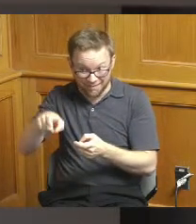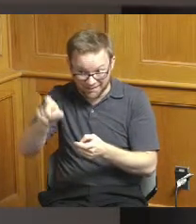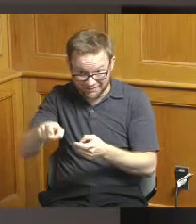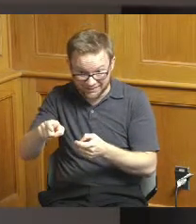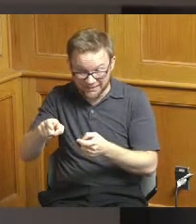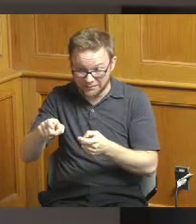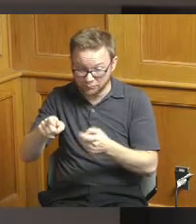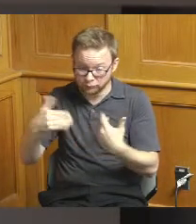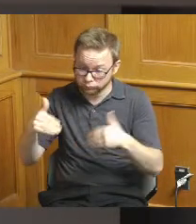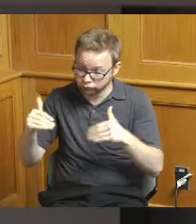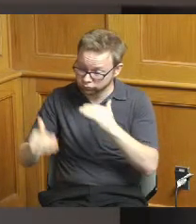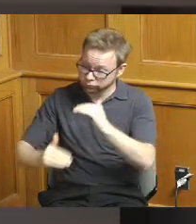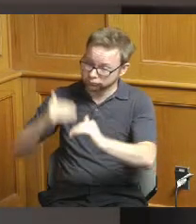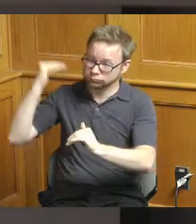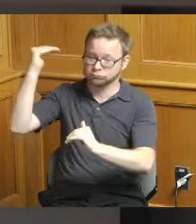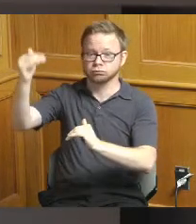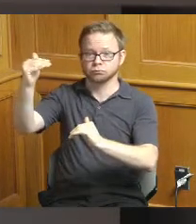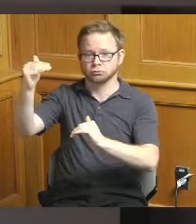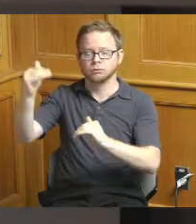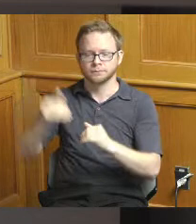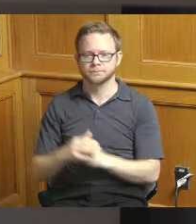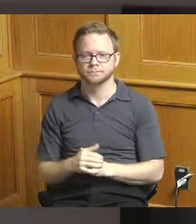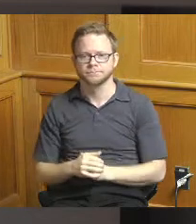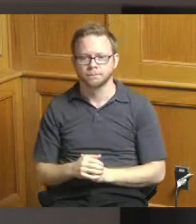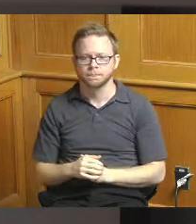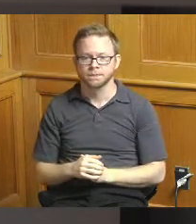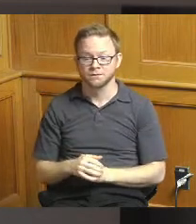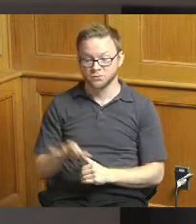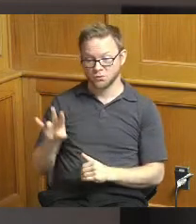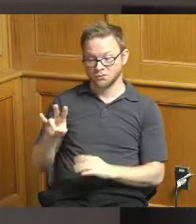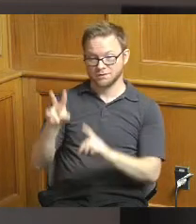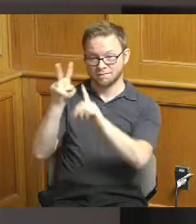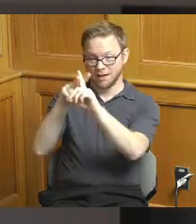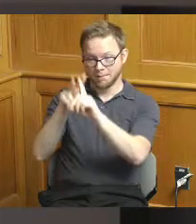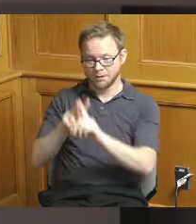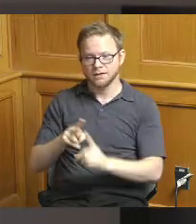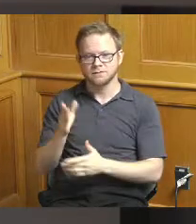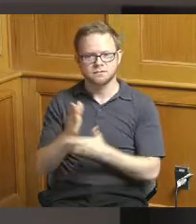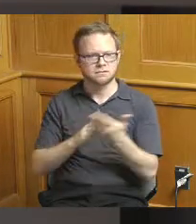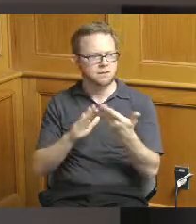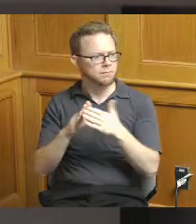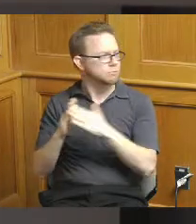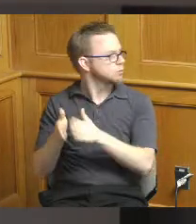here's the seven applications you can see some of the communities requested for five different